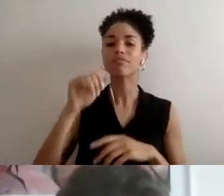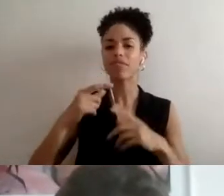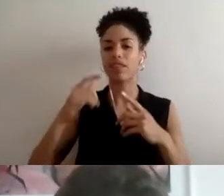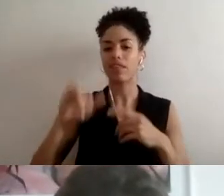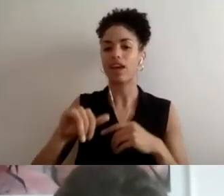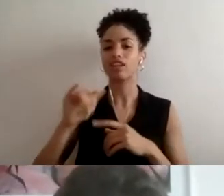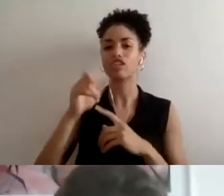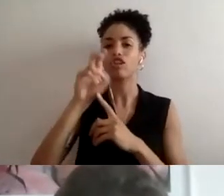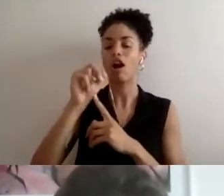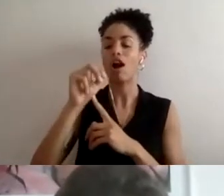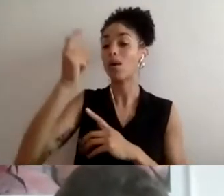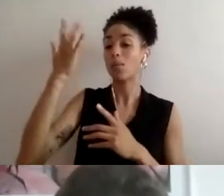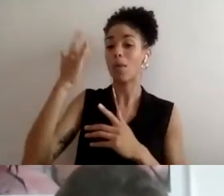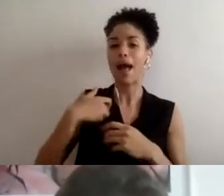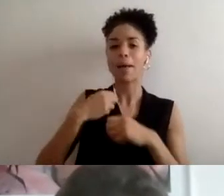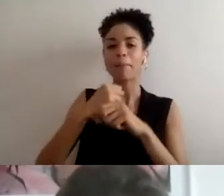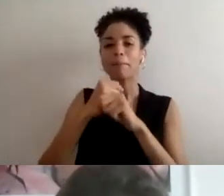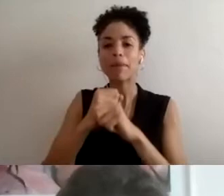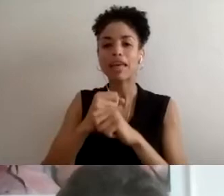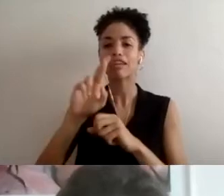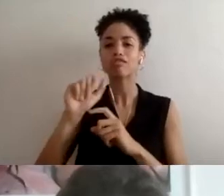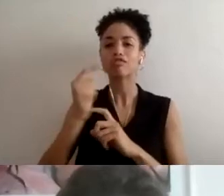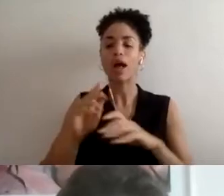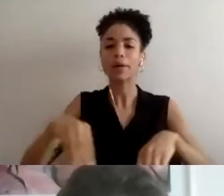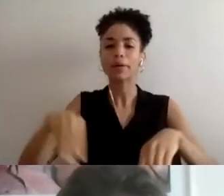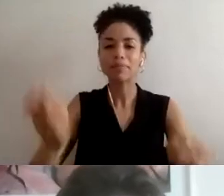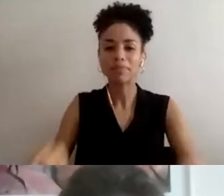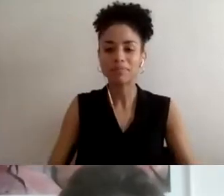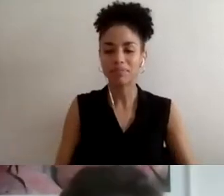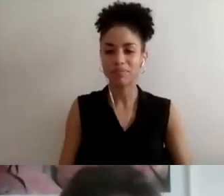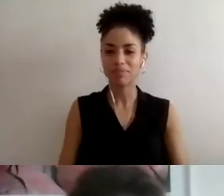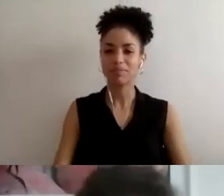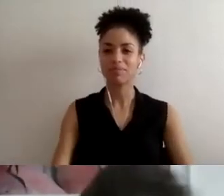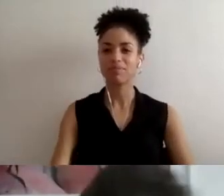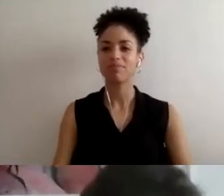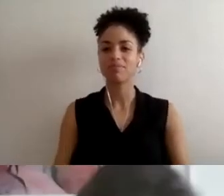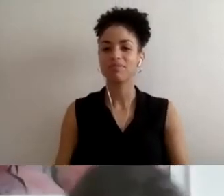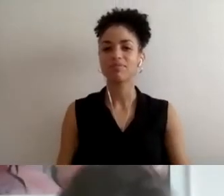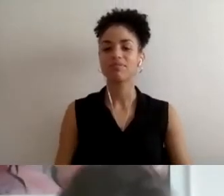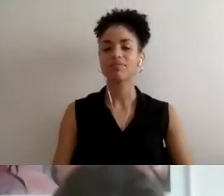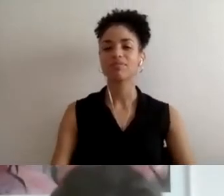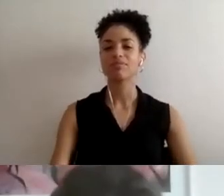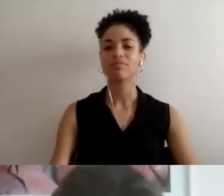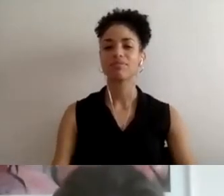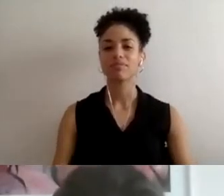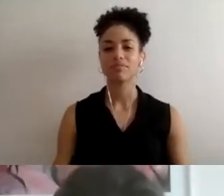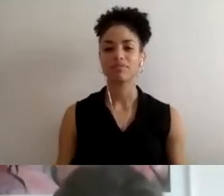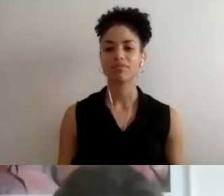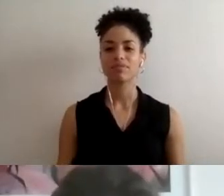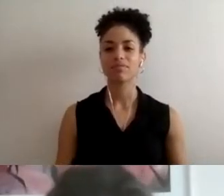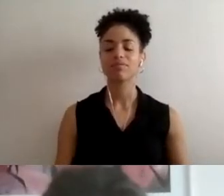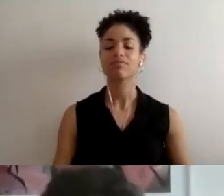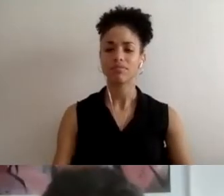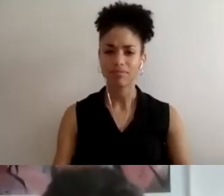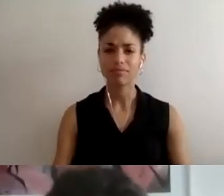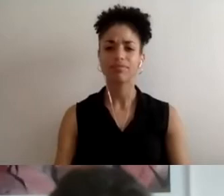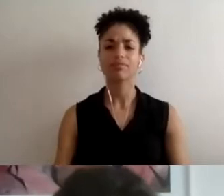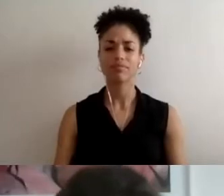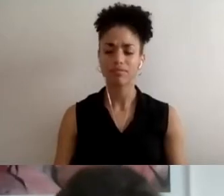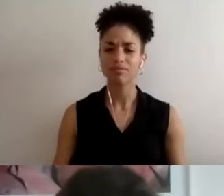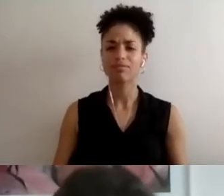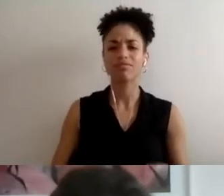So, yeah. To also think about you know what Jerron was just saying about